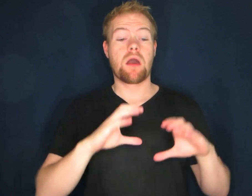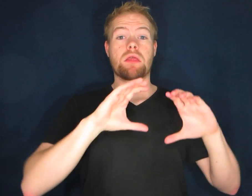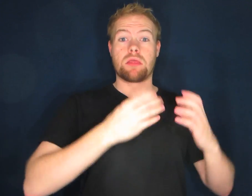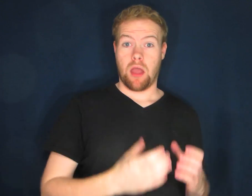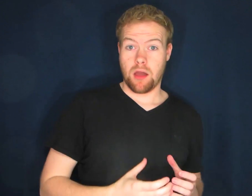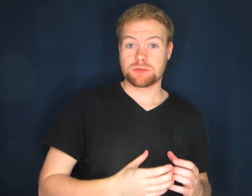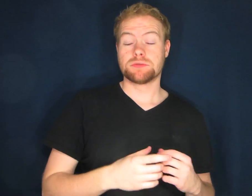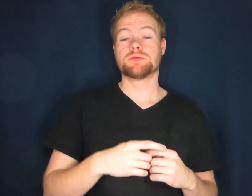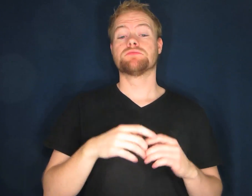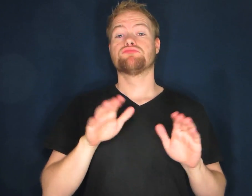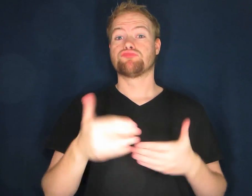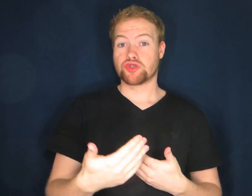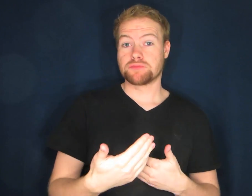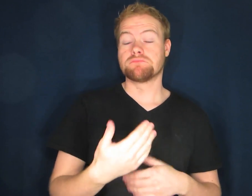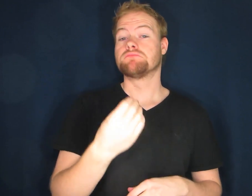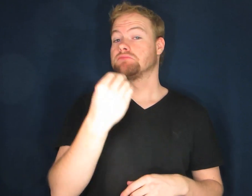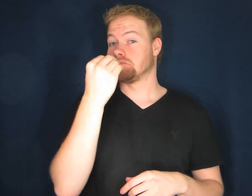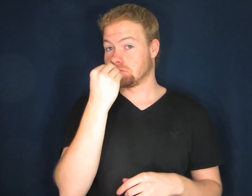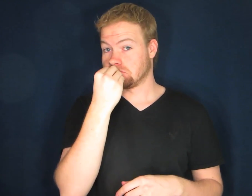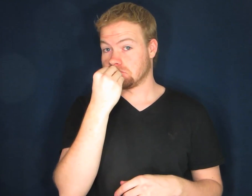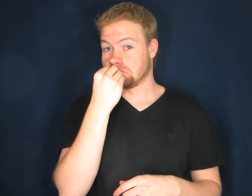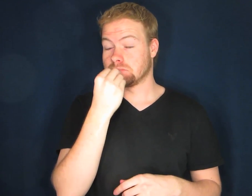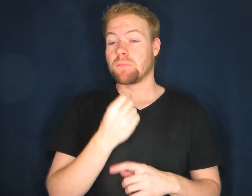Classes, room, and board.